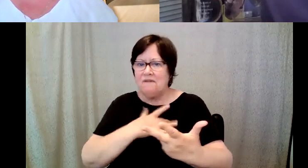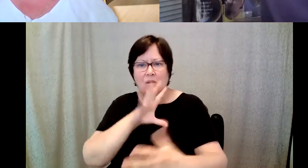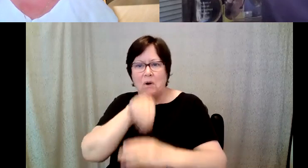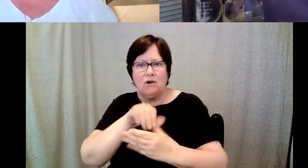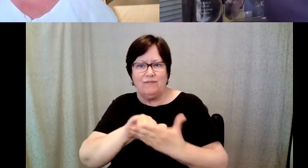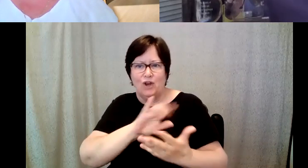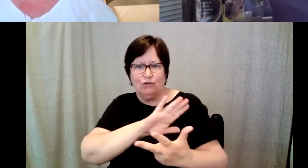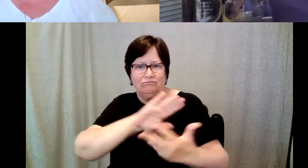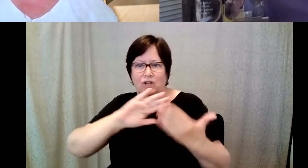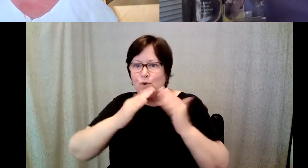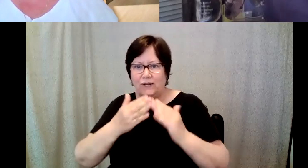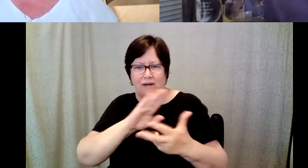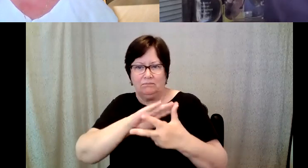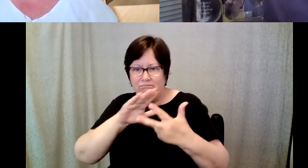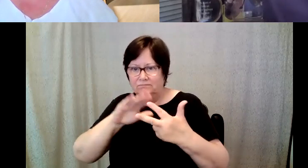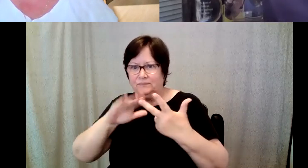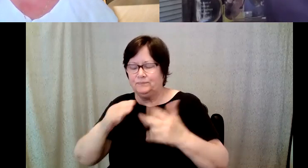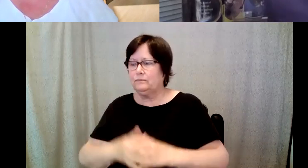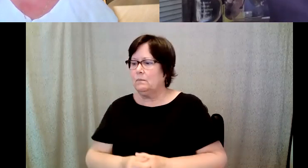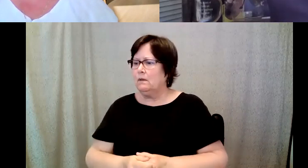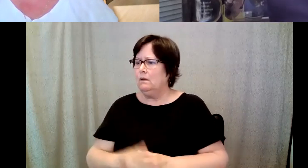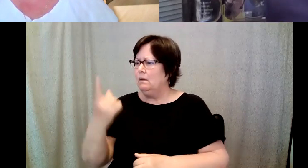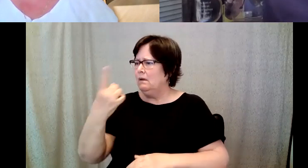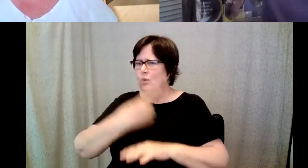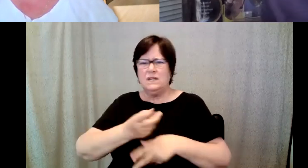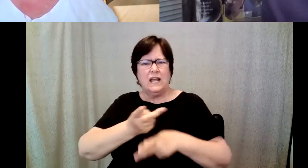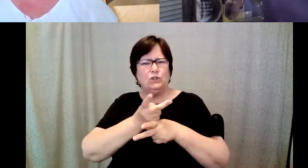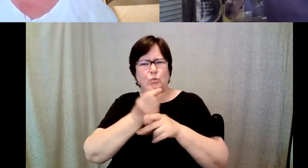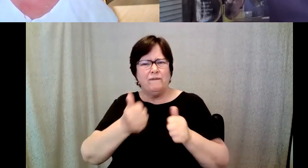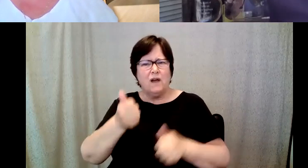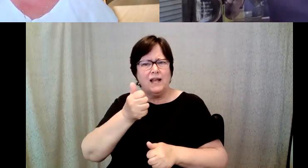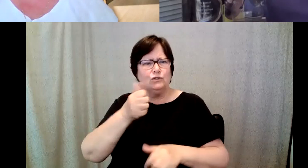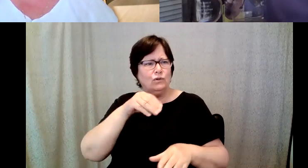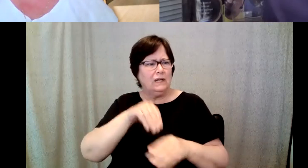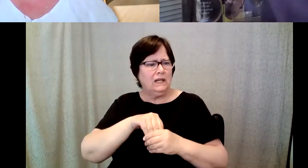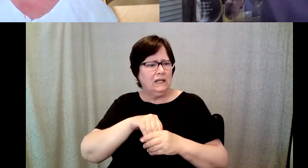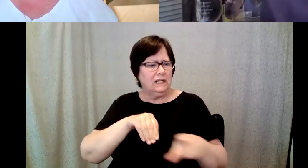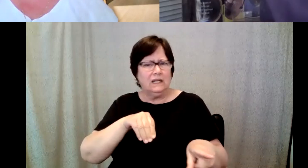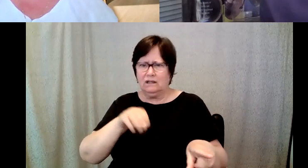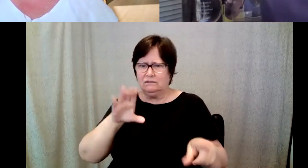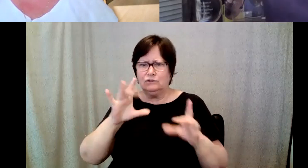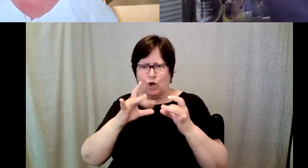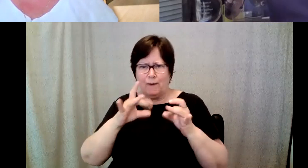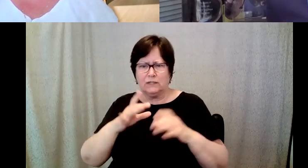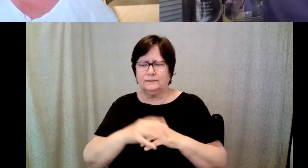D. Major Cohen: And one day a supervisor in the Stewart street Starbucks a wonderful wonderful